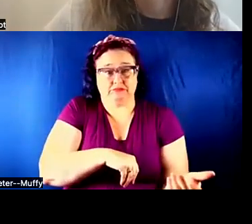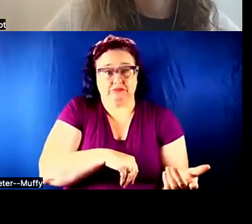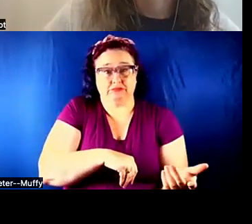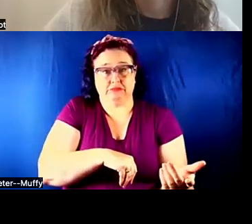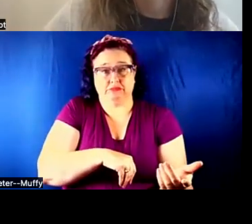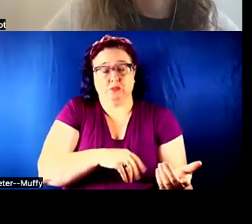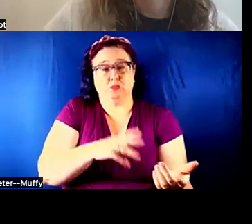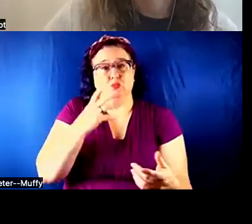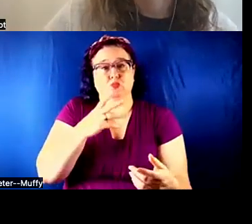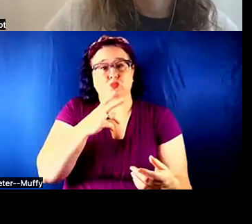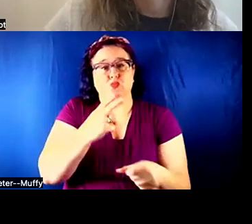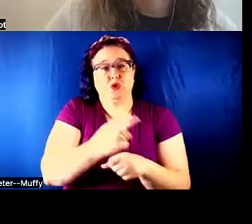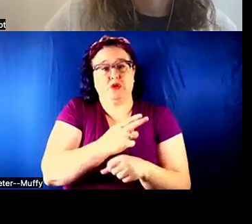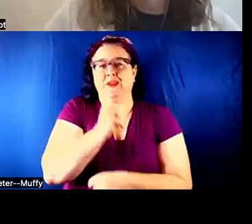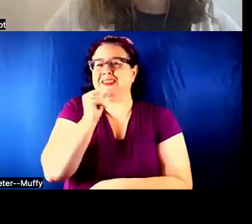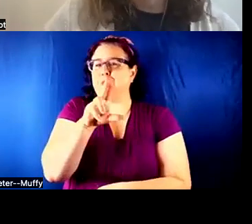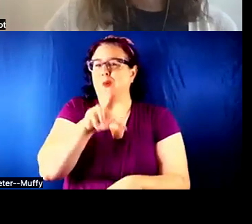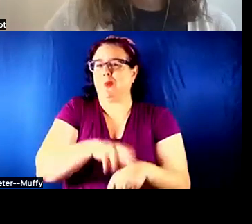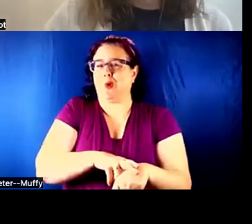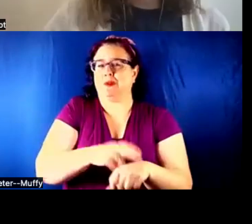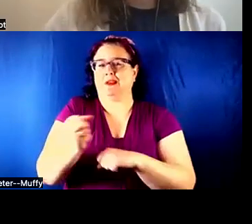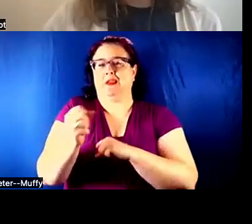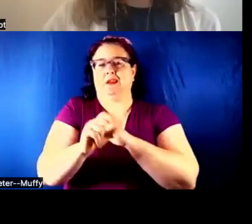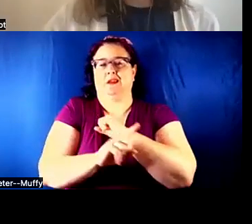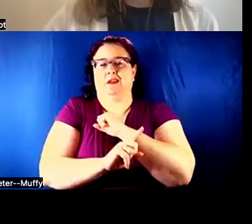Something you wouldn't necessarily throw in the trash the second you got back to your hotel room.